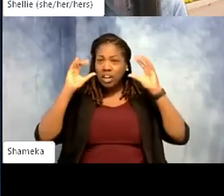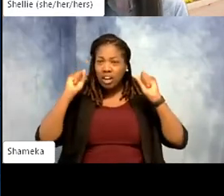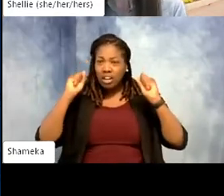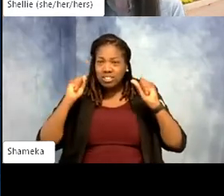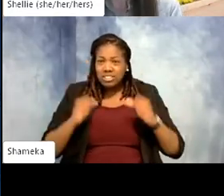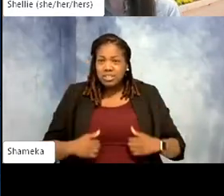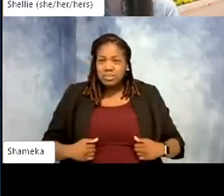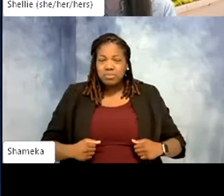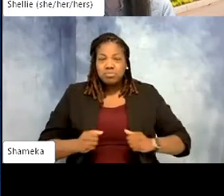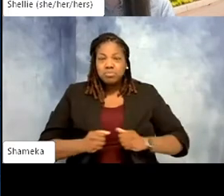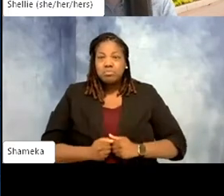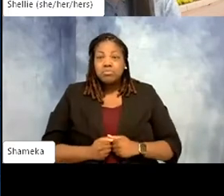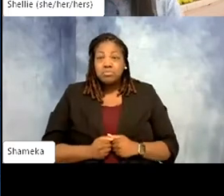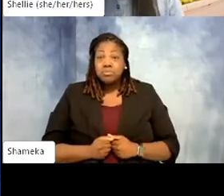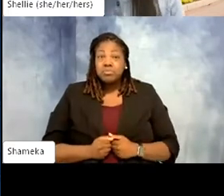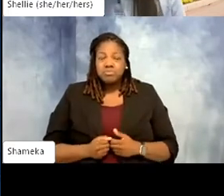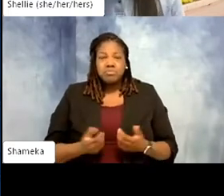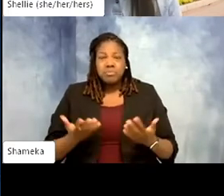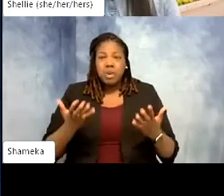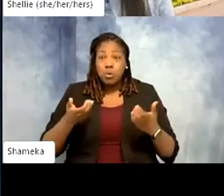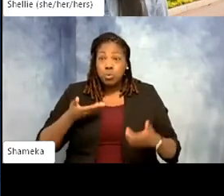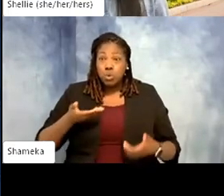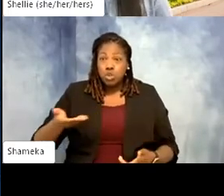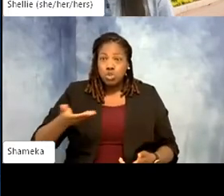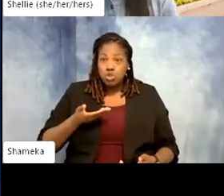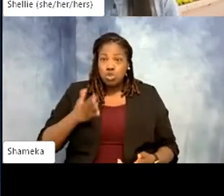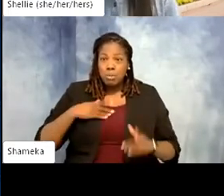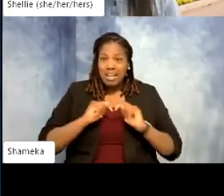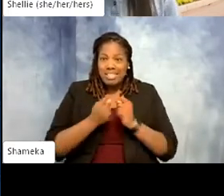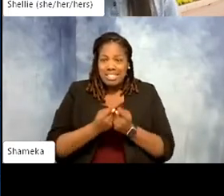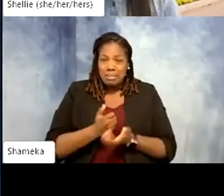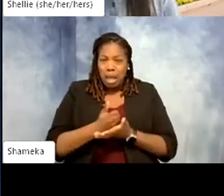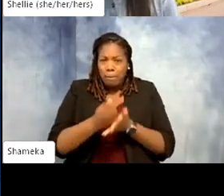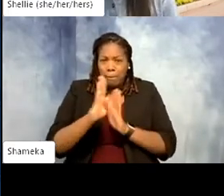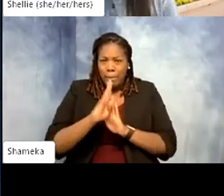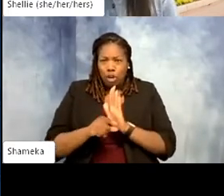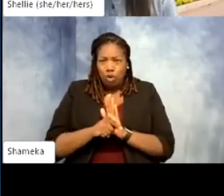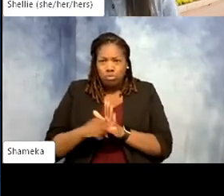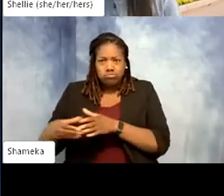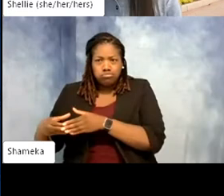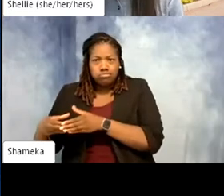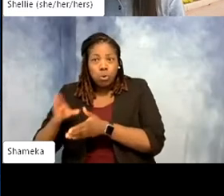Alright, I do want to quickly introduce you to my team helping behind the scenes today. We have Erika,